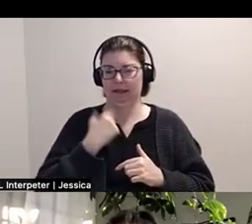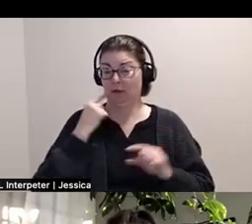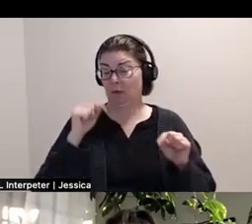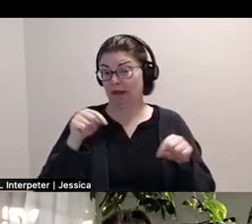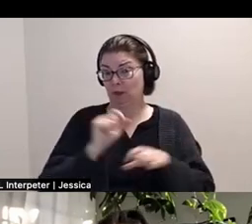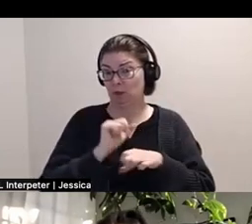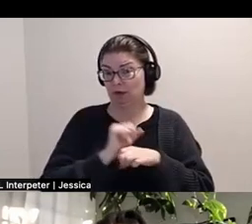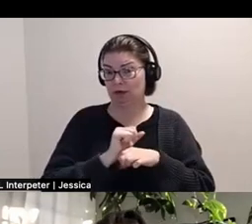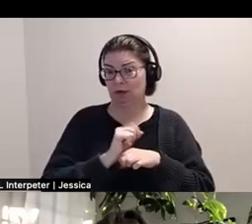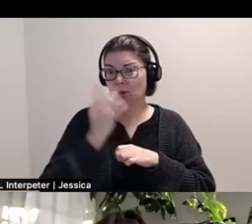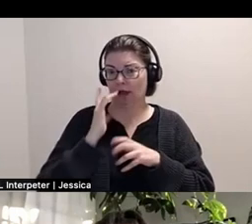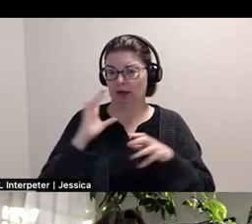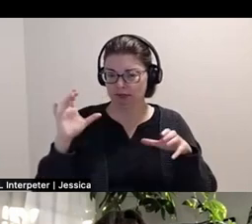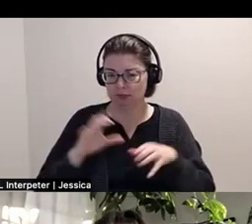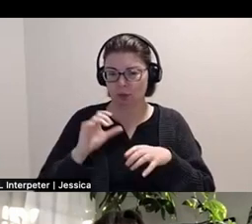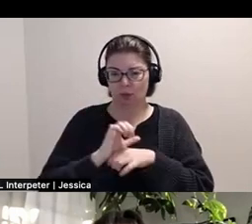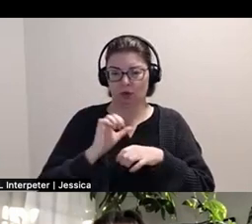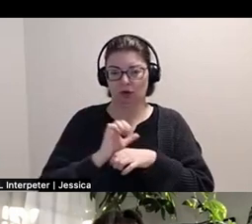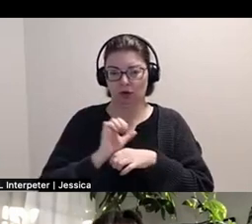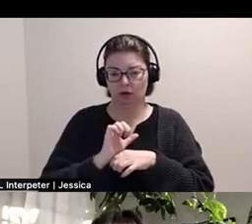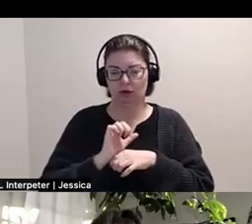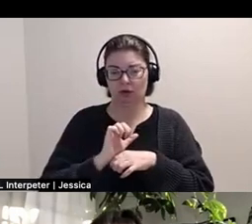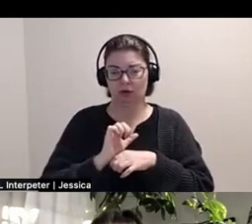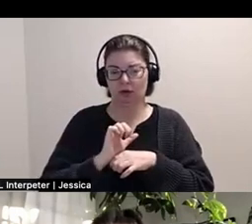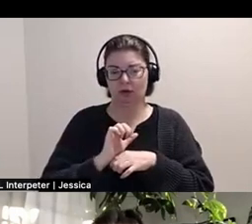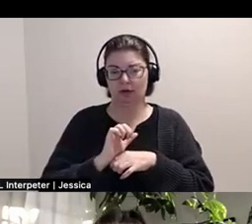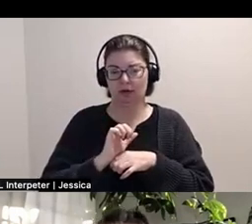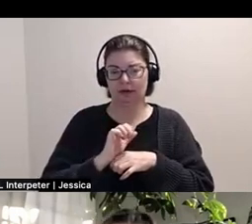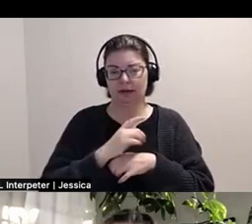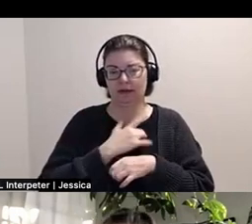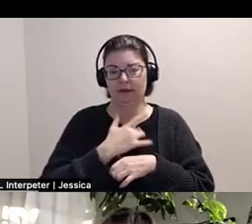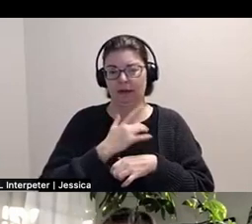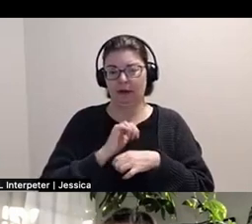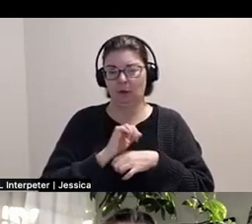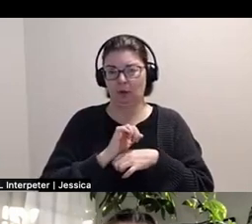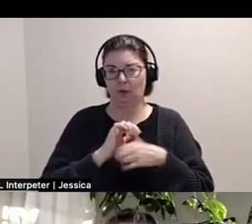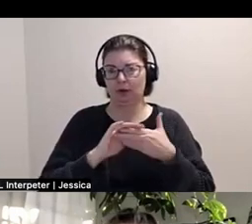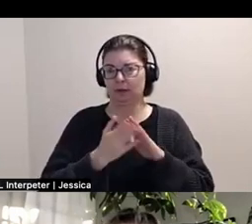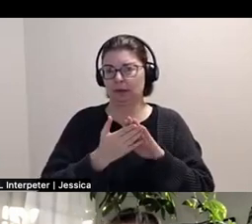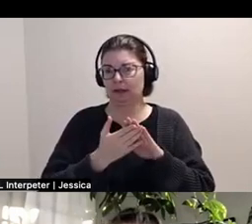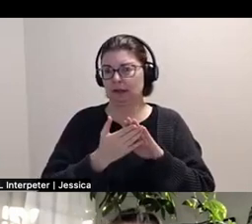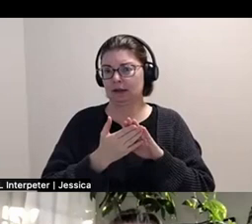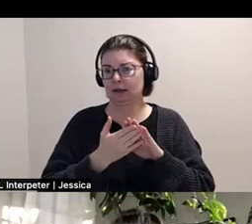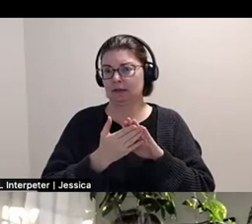because it's like such a collective work to have have that, work become, come to life like